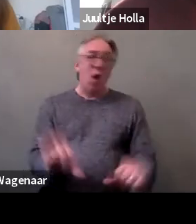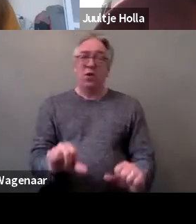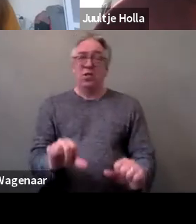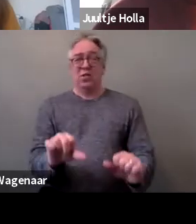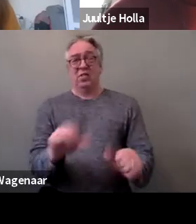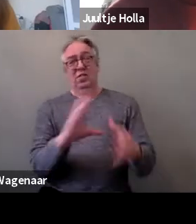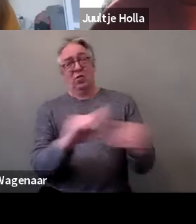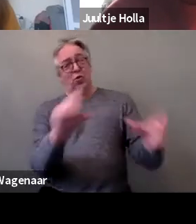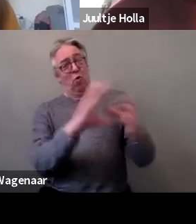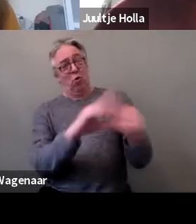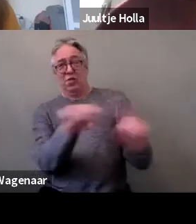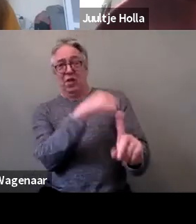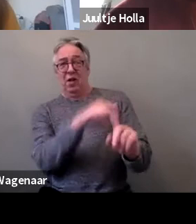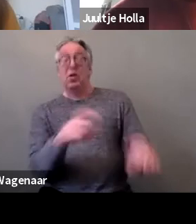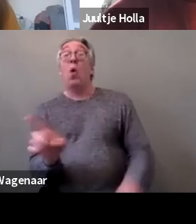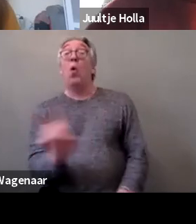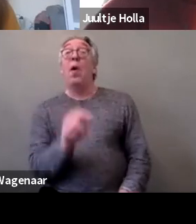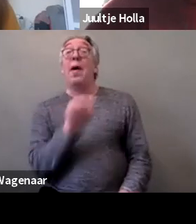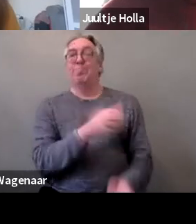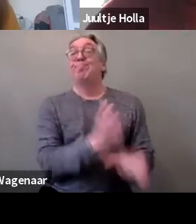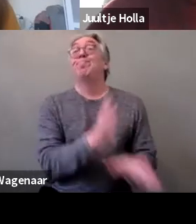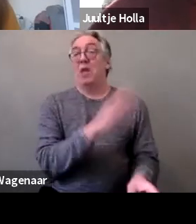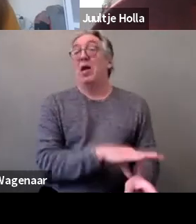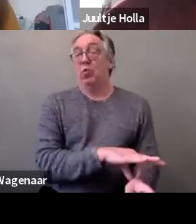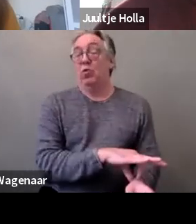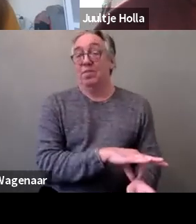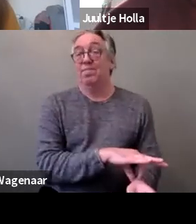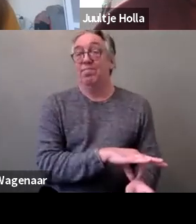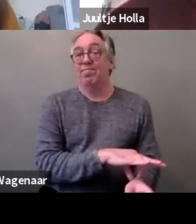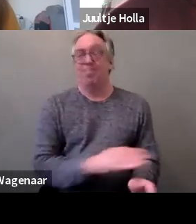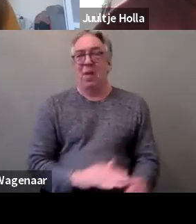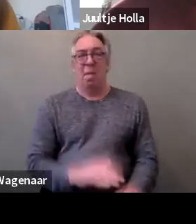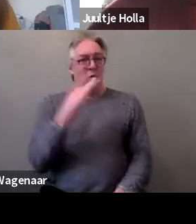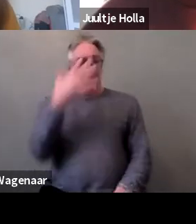took place in psychiatric units, by that the most traumatizing forms of care.